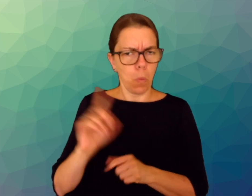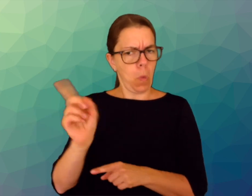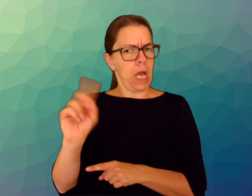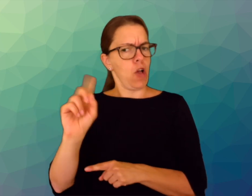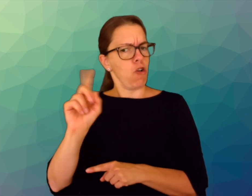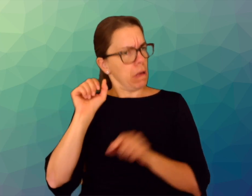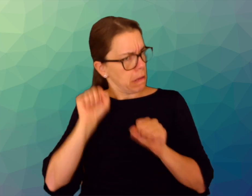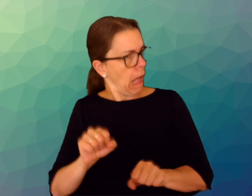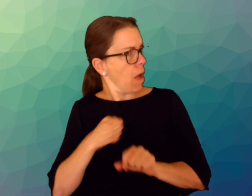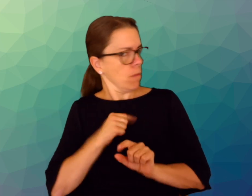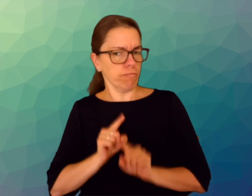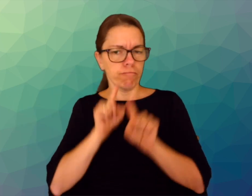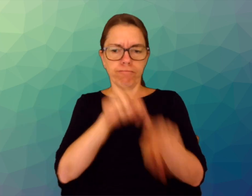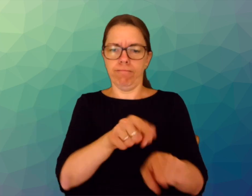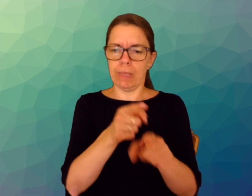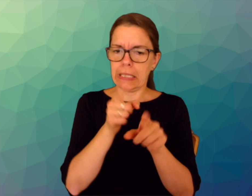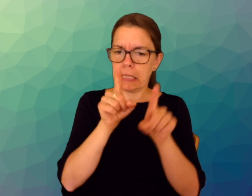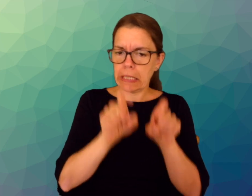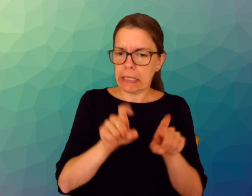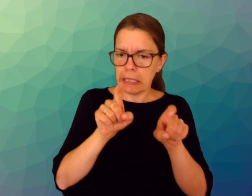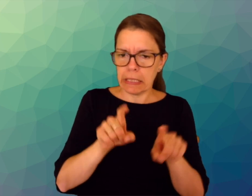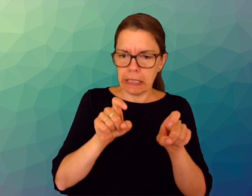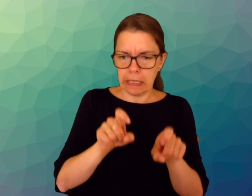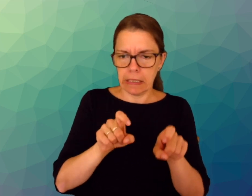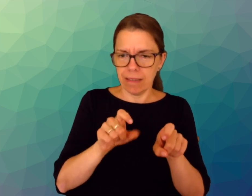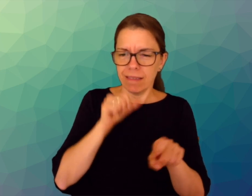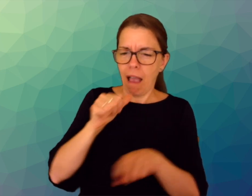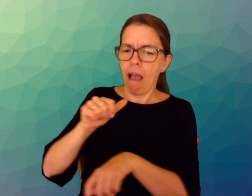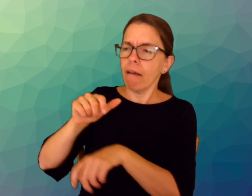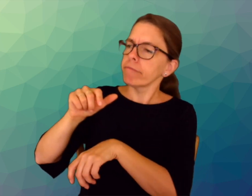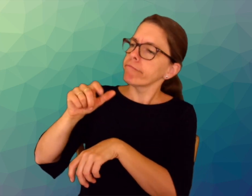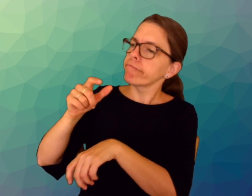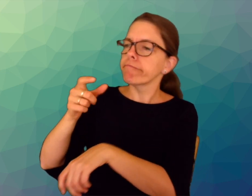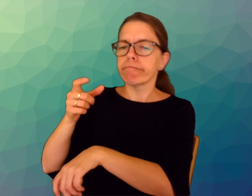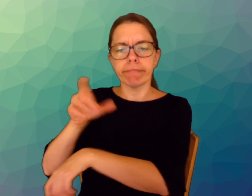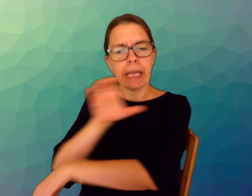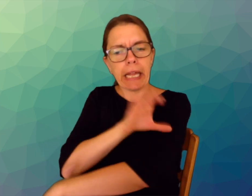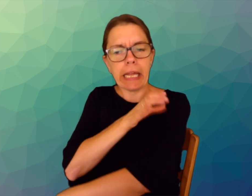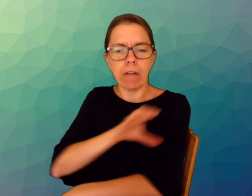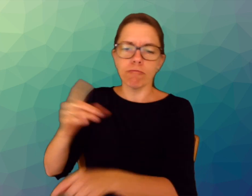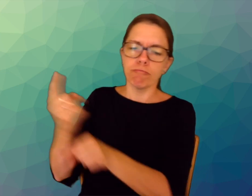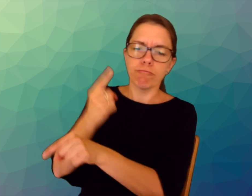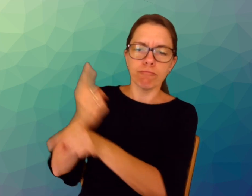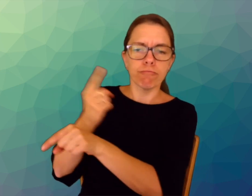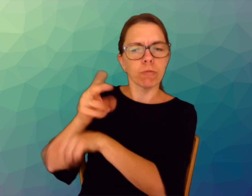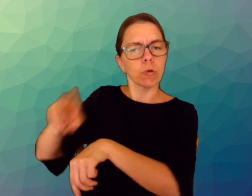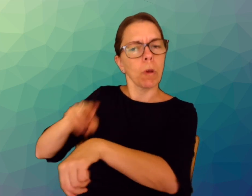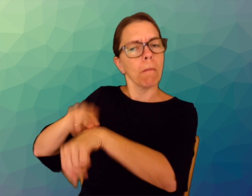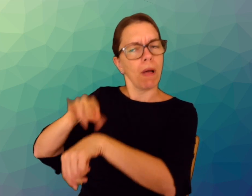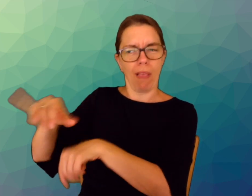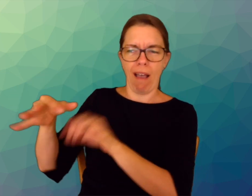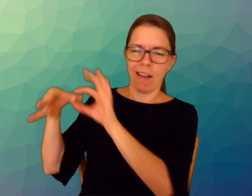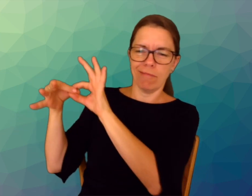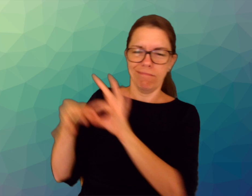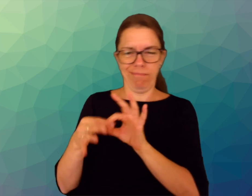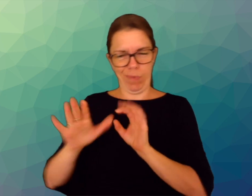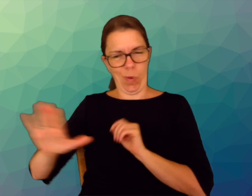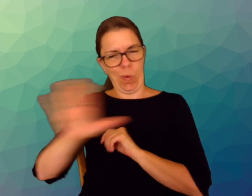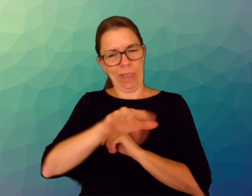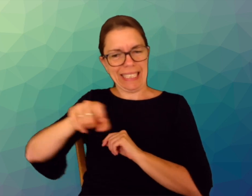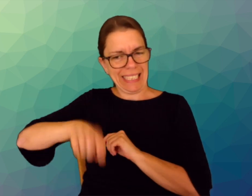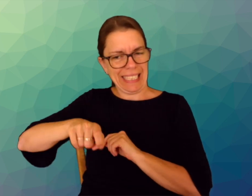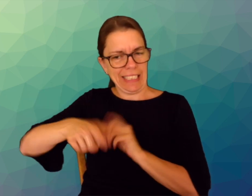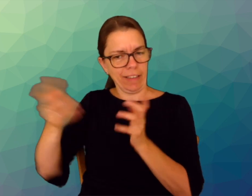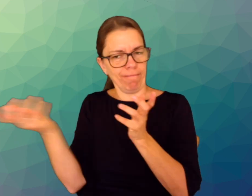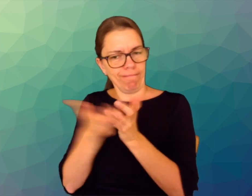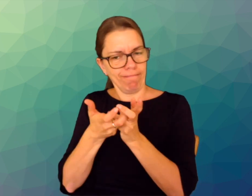Where to get tested other than the clinics that you represent?